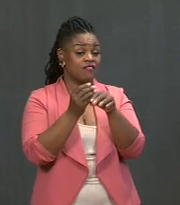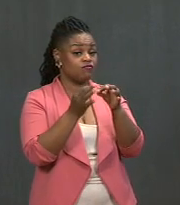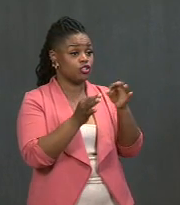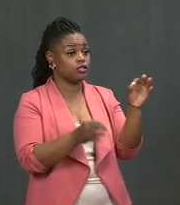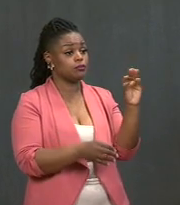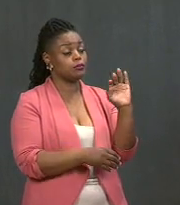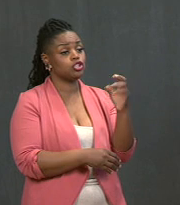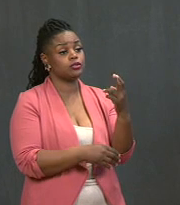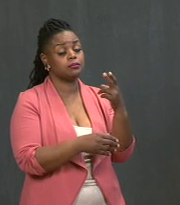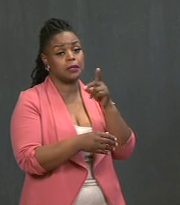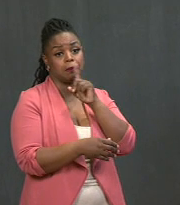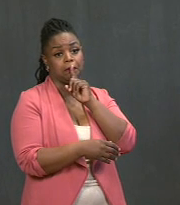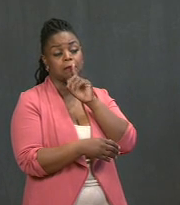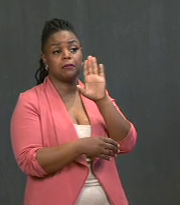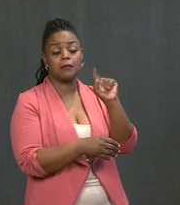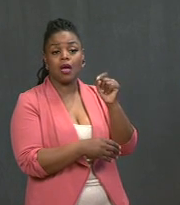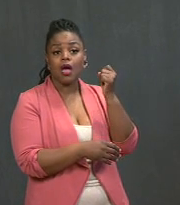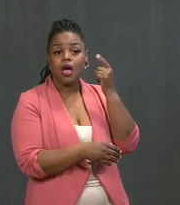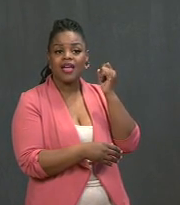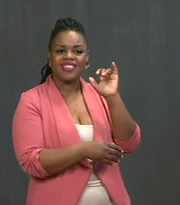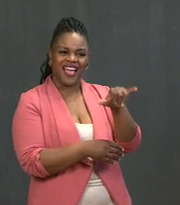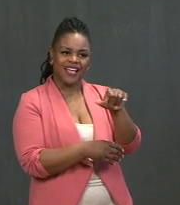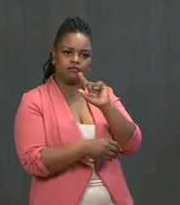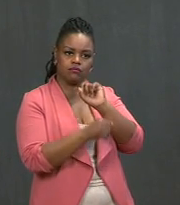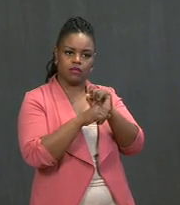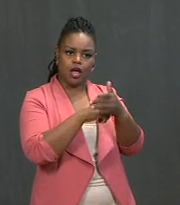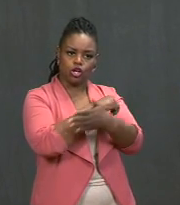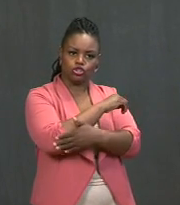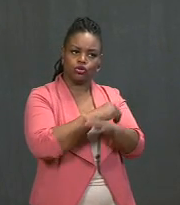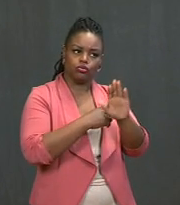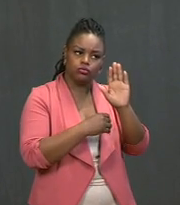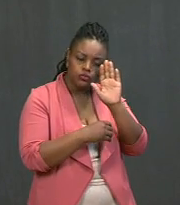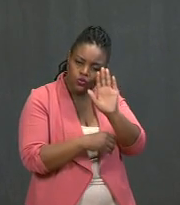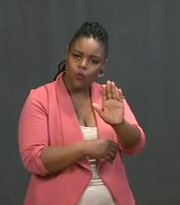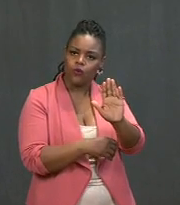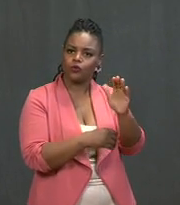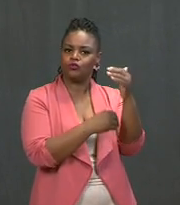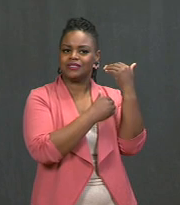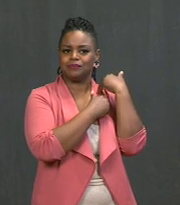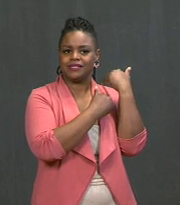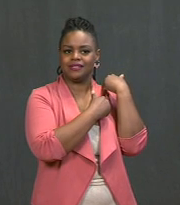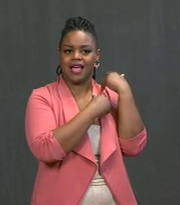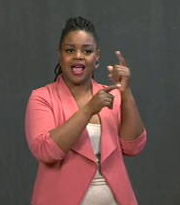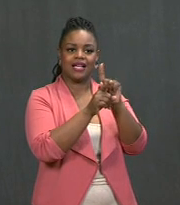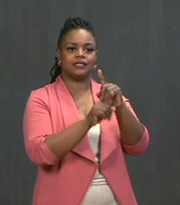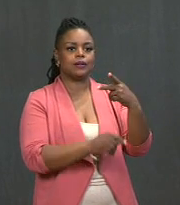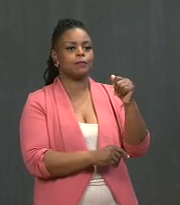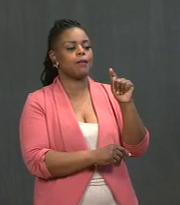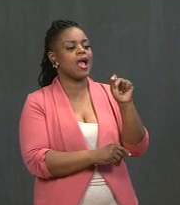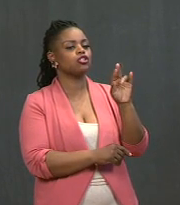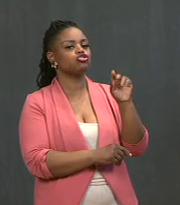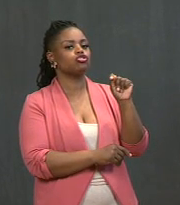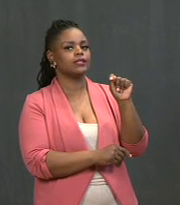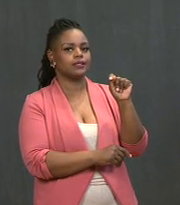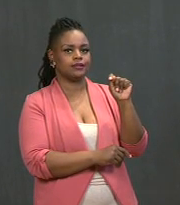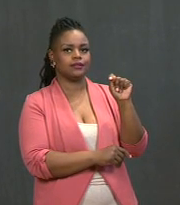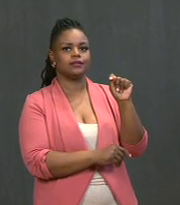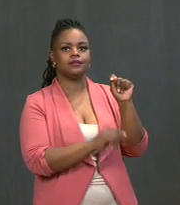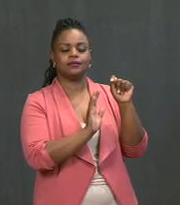It's a patriotic responsibility you have. Last question. The Press: Mr. President, have you spoken to the Federal Reserve Chairman, Jay Powell, yet?